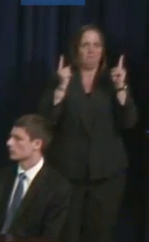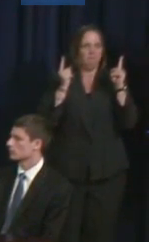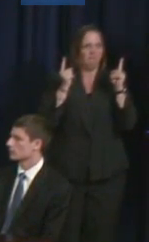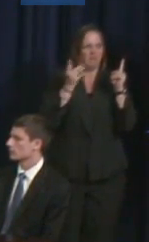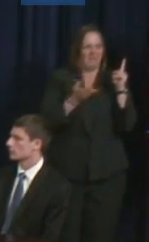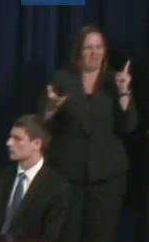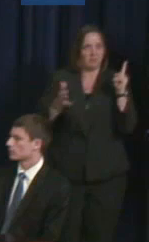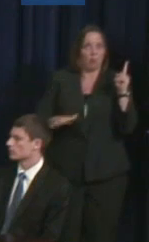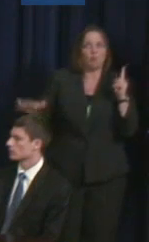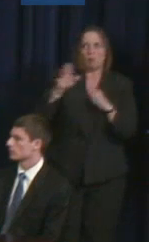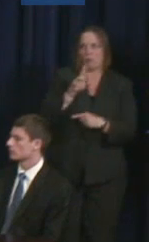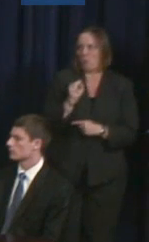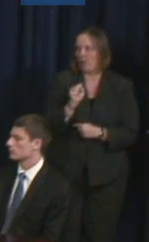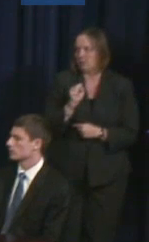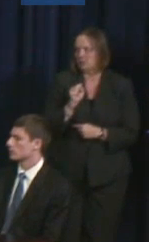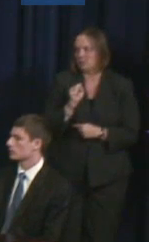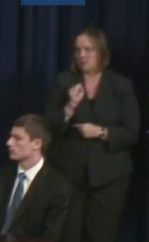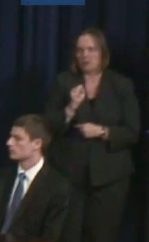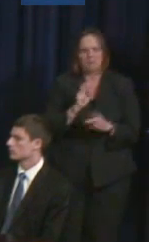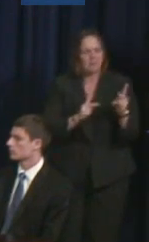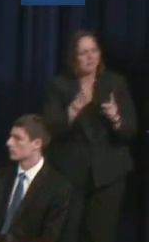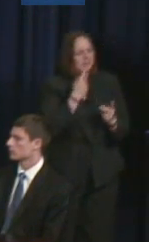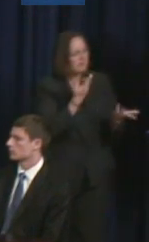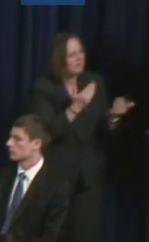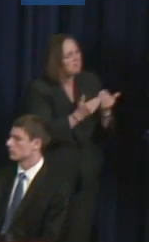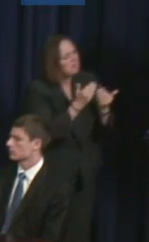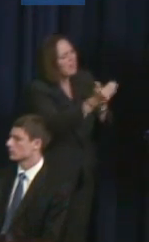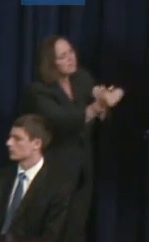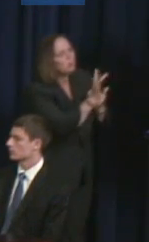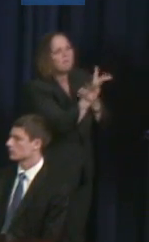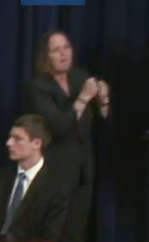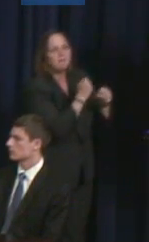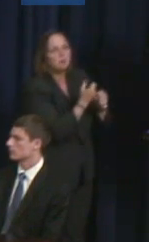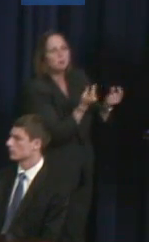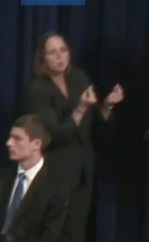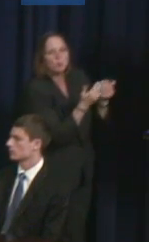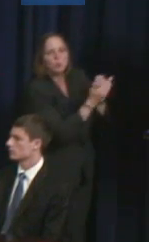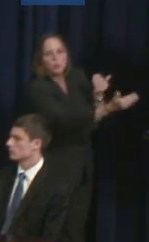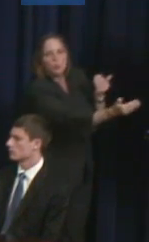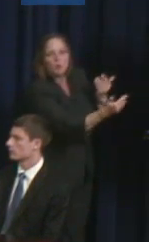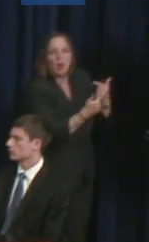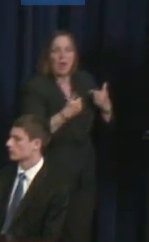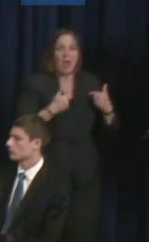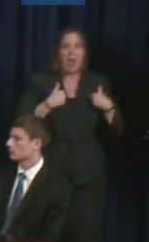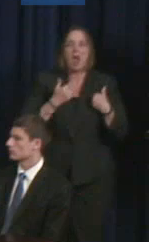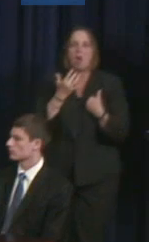People are asking what do we want to have done in the next 25 years. I really prefer to look at what do we want to have